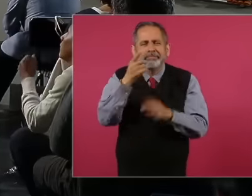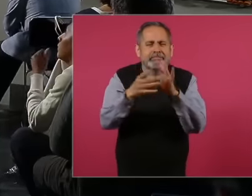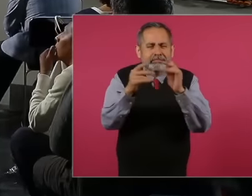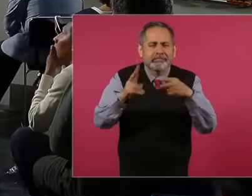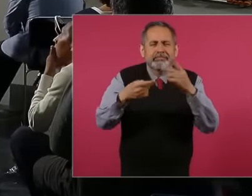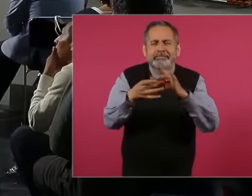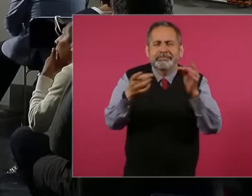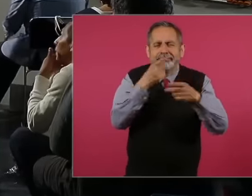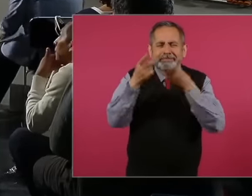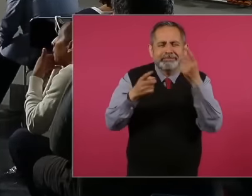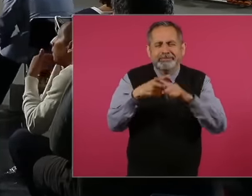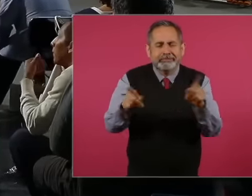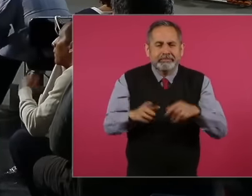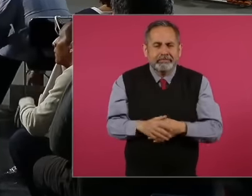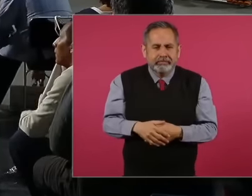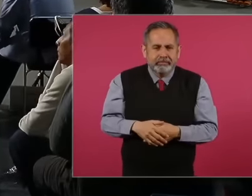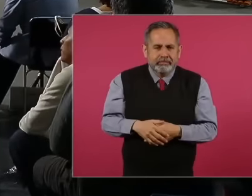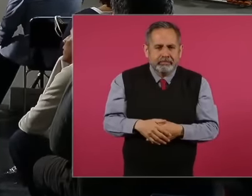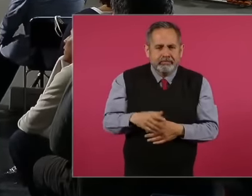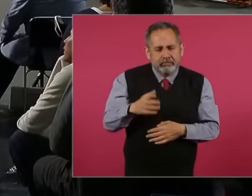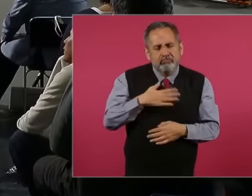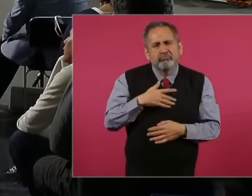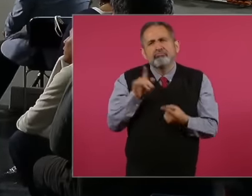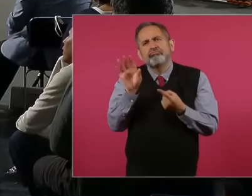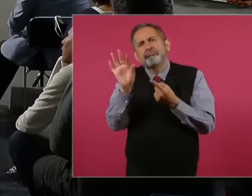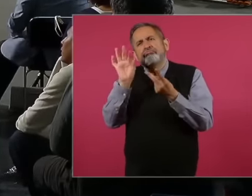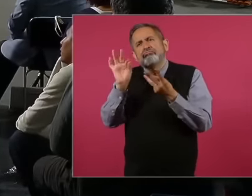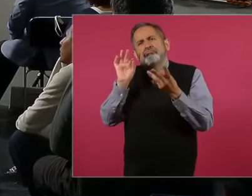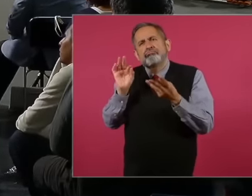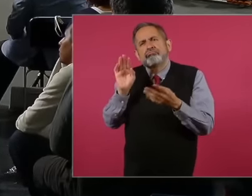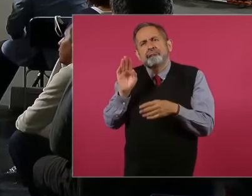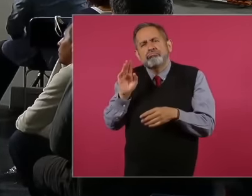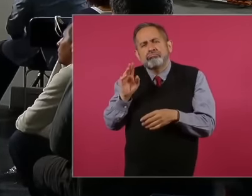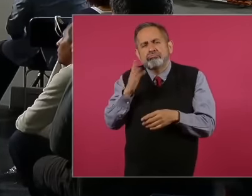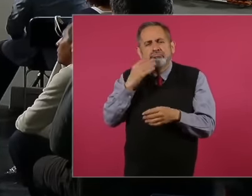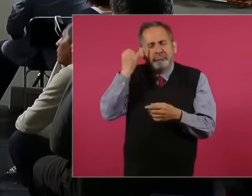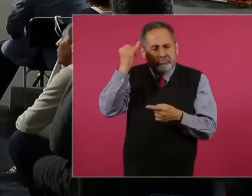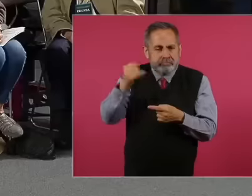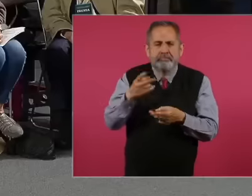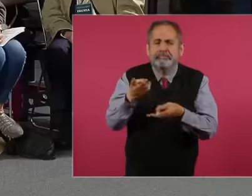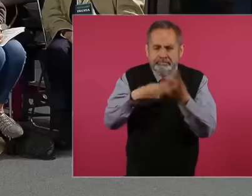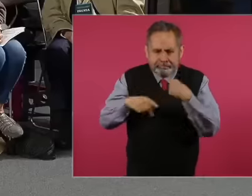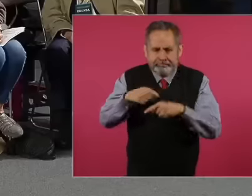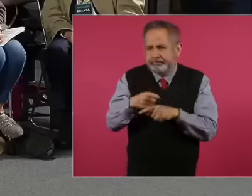if I'm going to stay with the Good nothing more than that event because independent media did come and